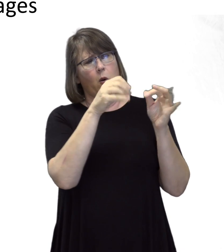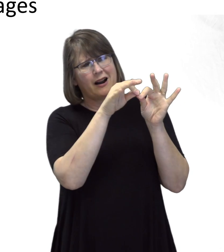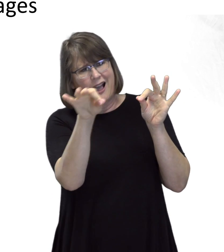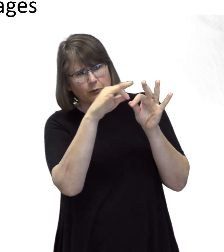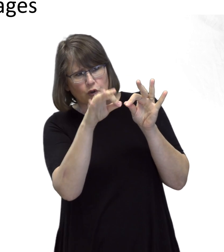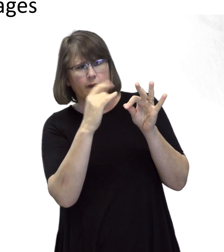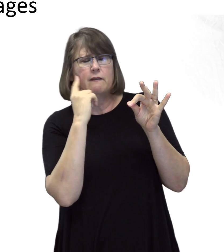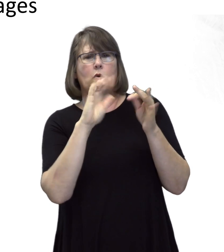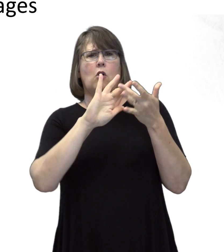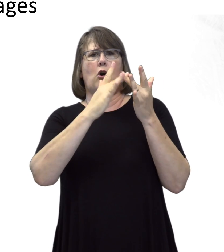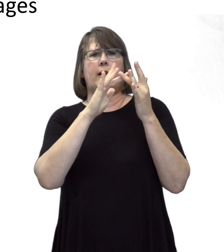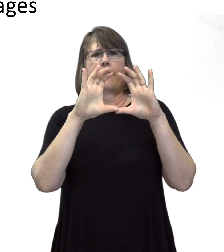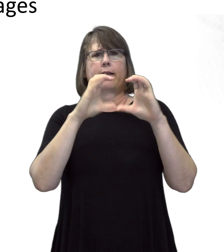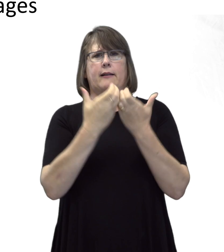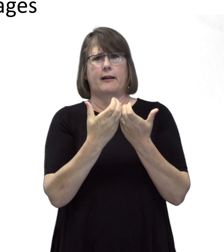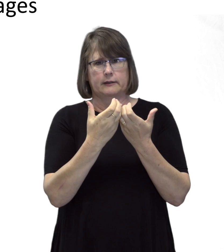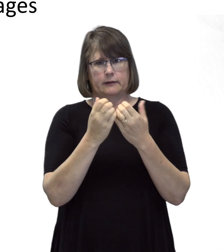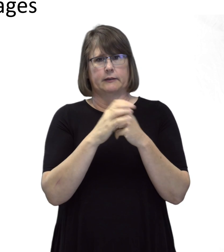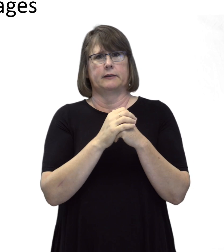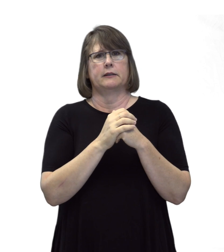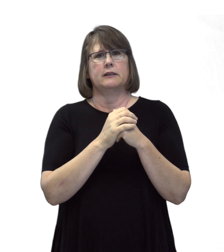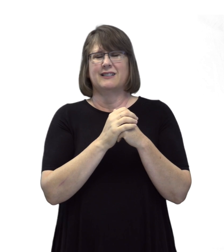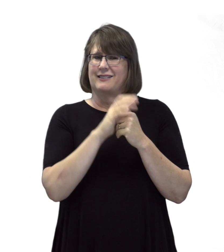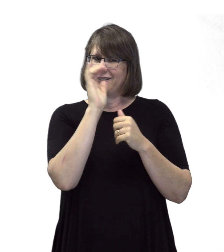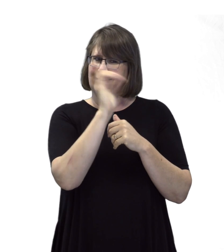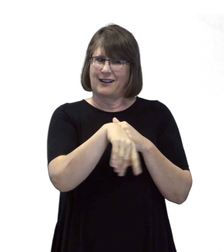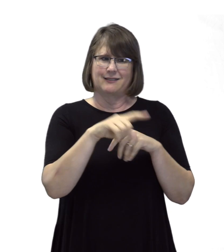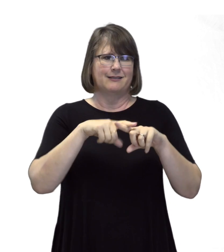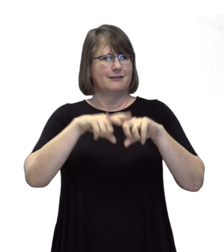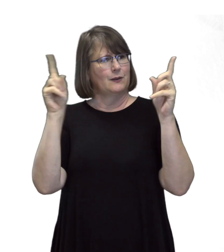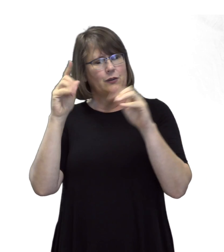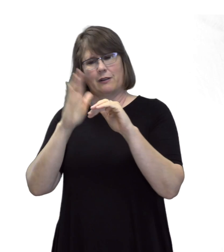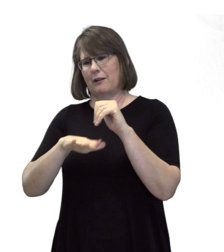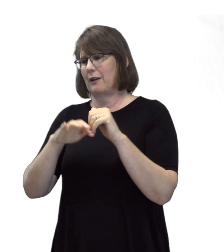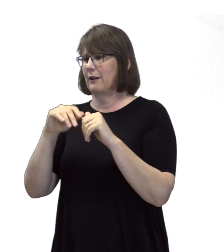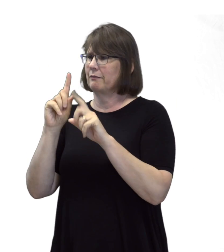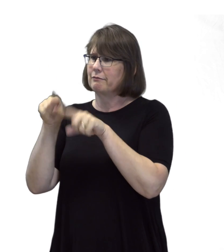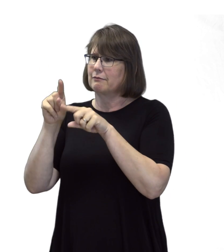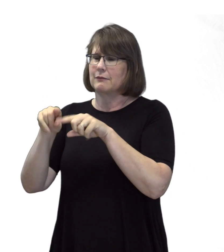about captions for online videos for different classes.